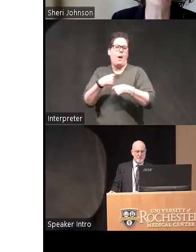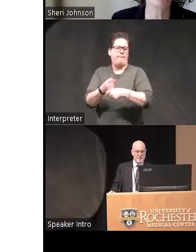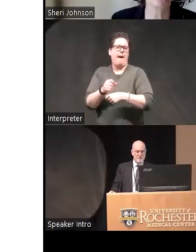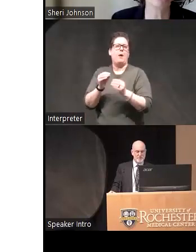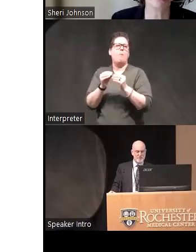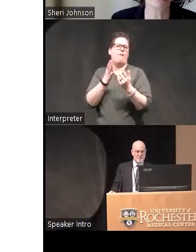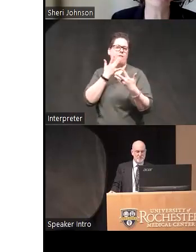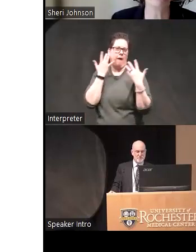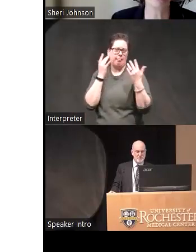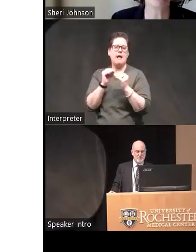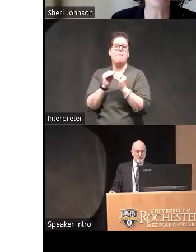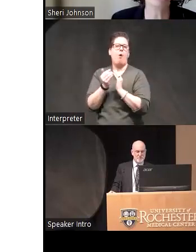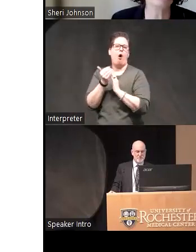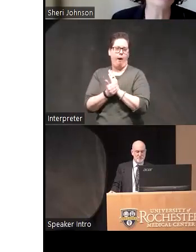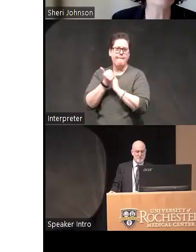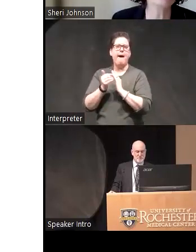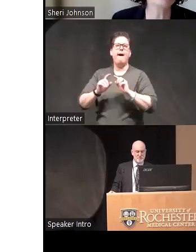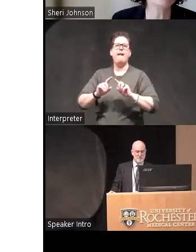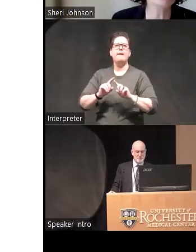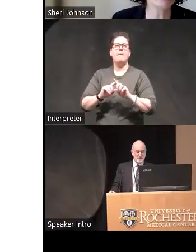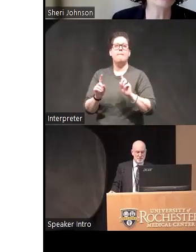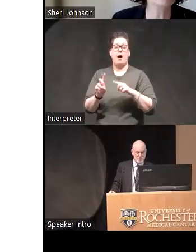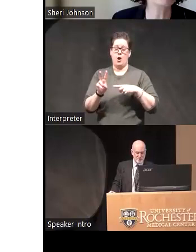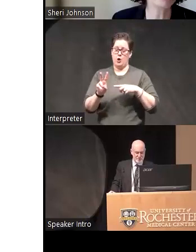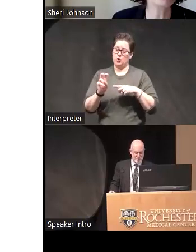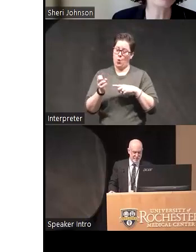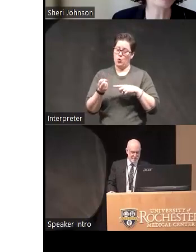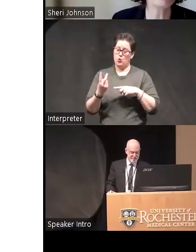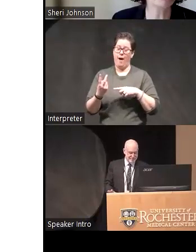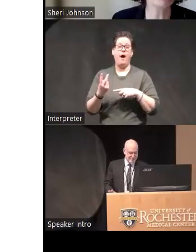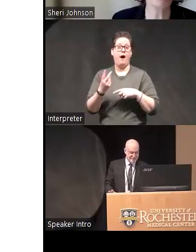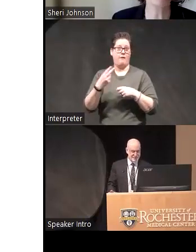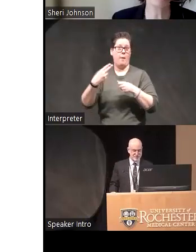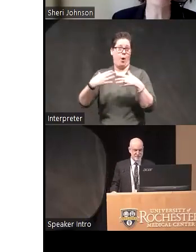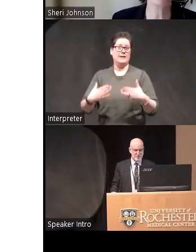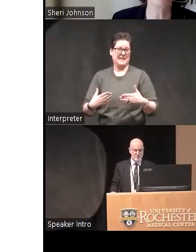bit more automated but I can tell you that the 212 people that we ran through I had a single